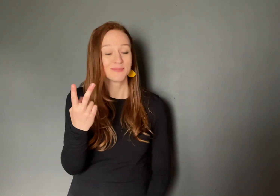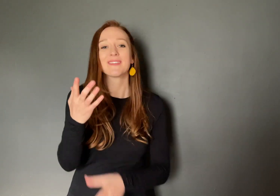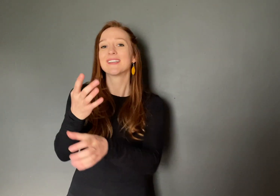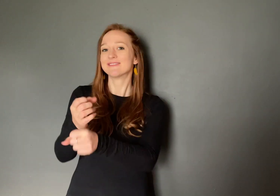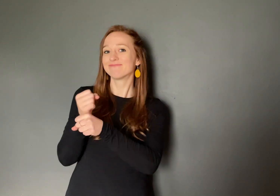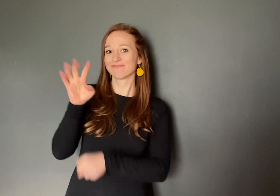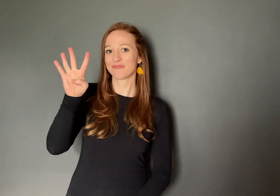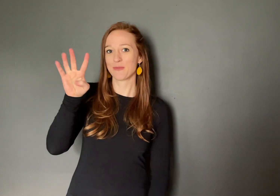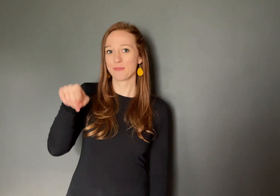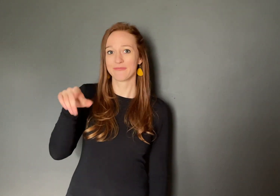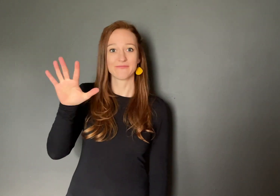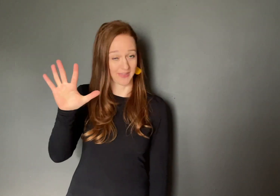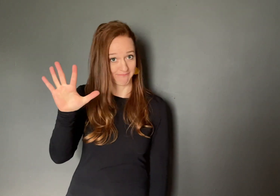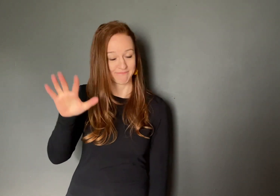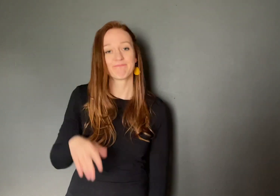so 4.5.